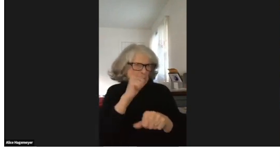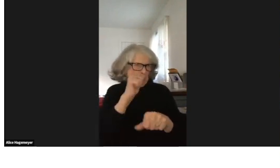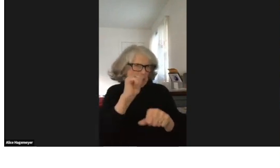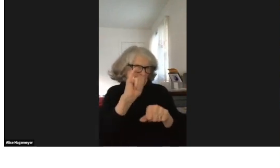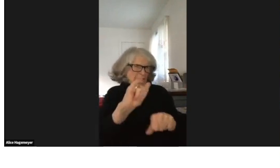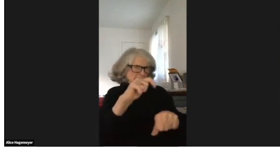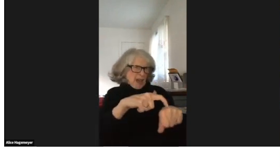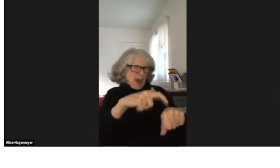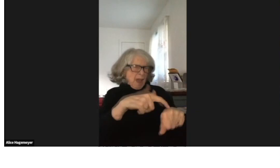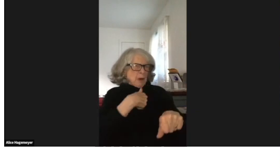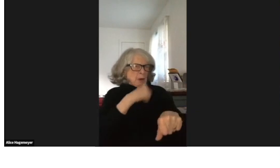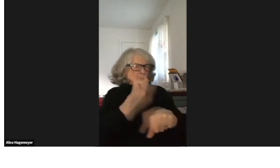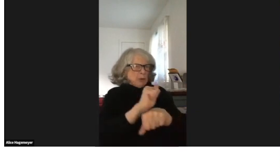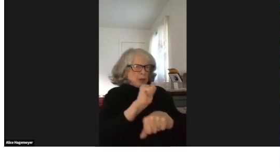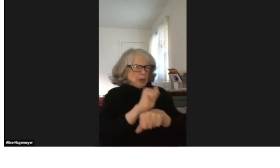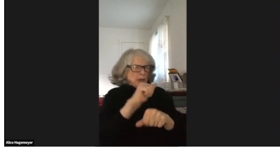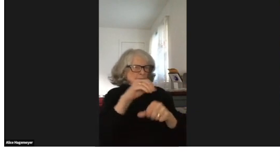But all of these terms bother me.